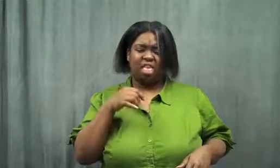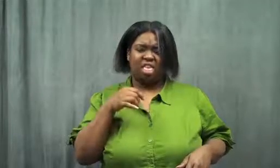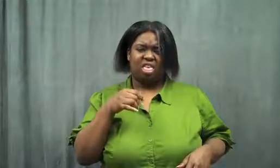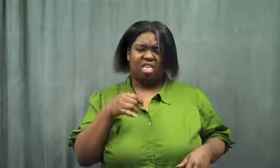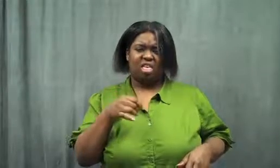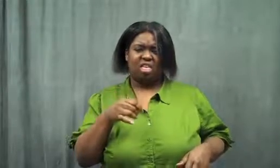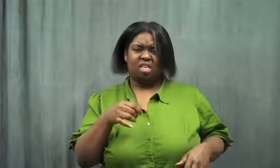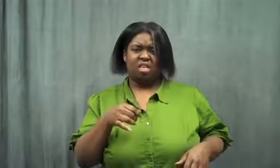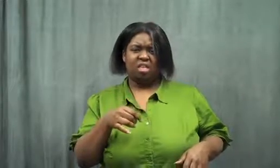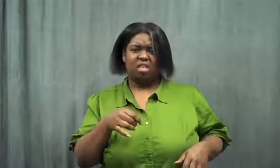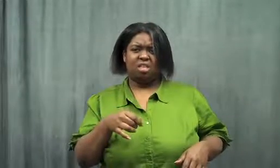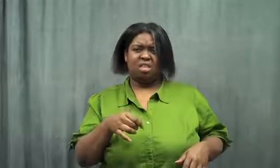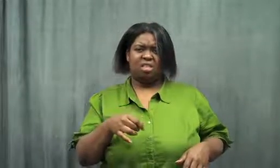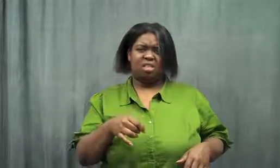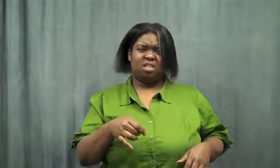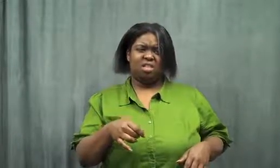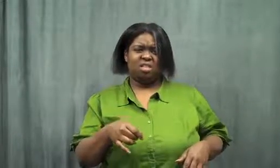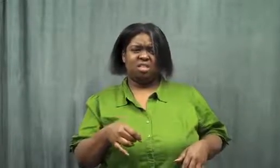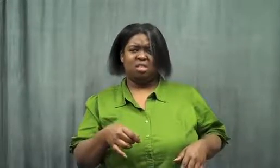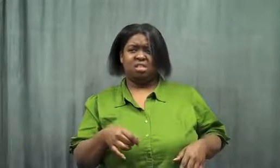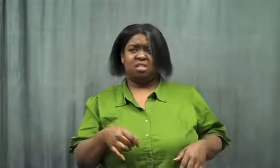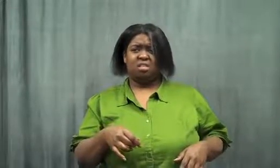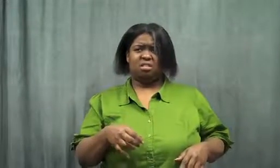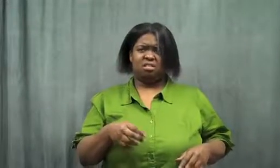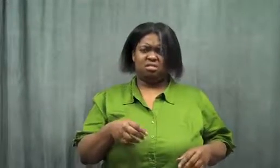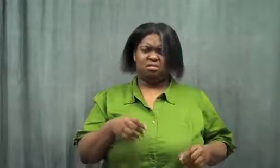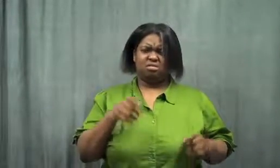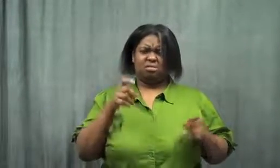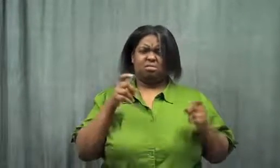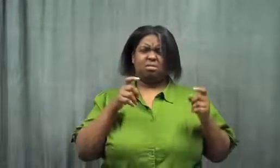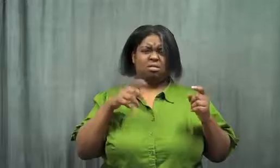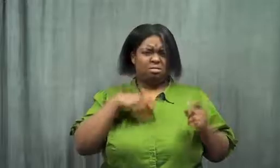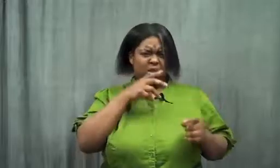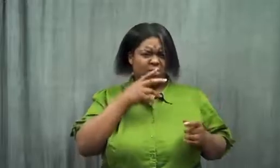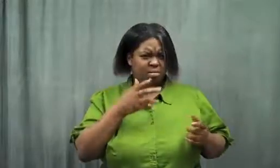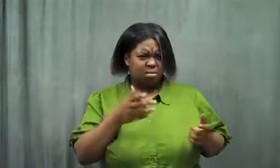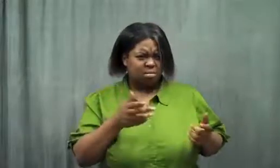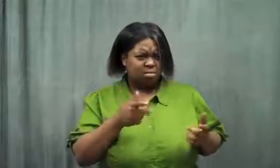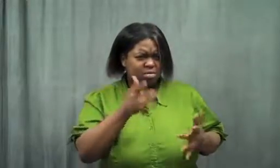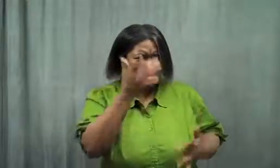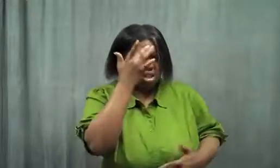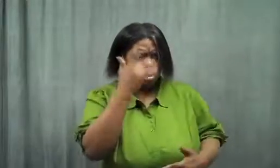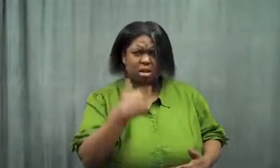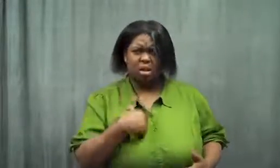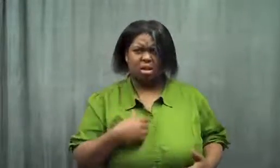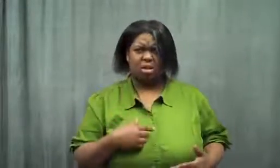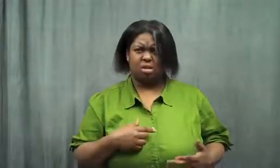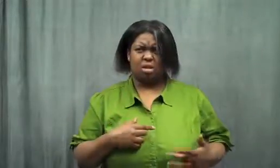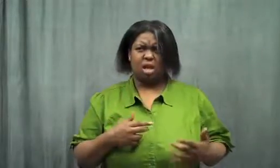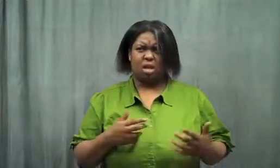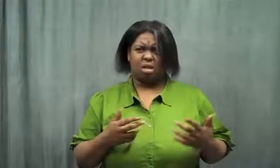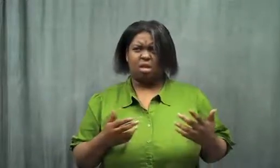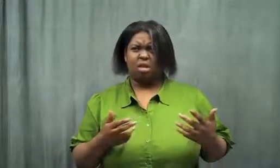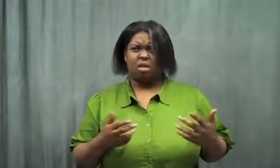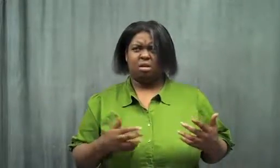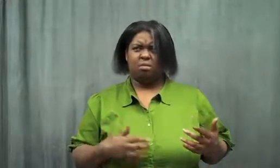I put it down. Mom said, "Are you sick?"